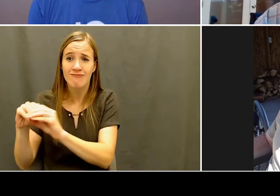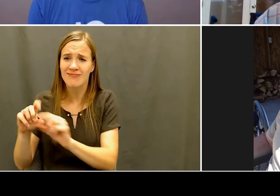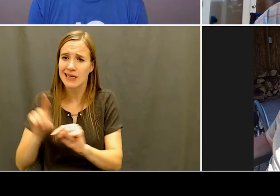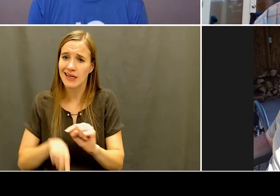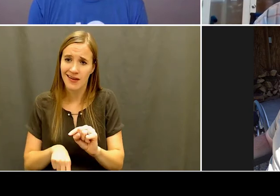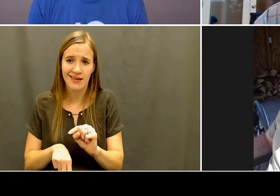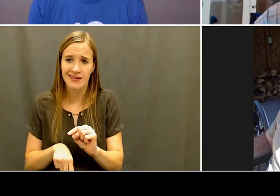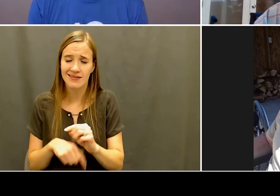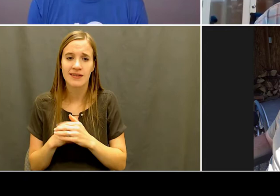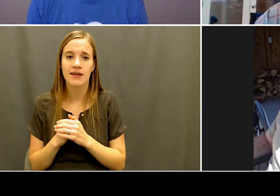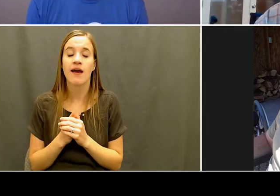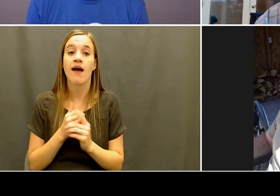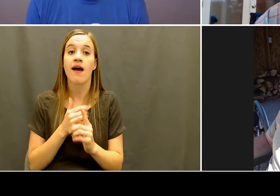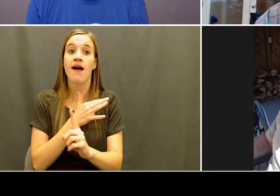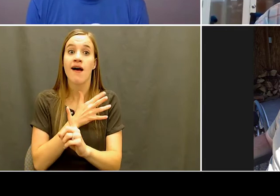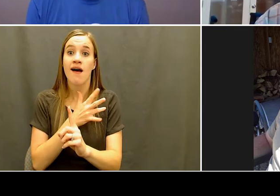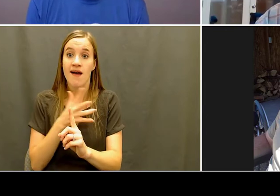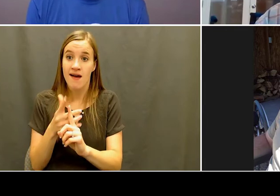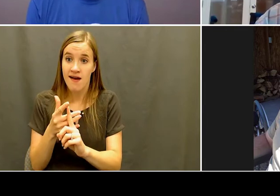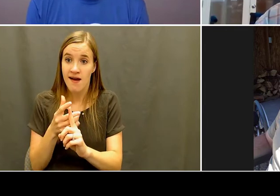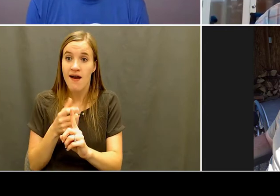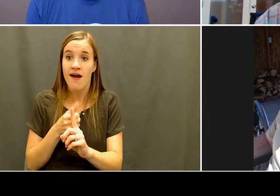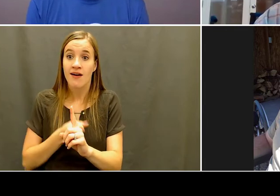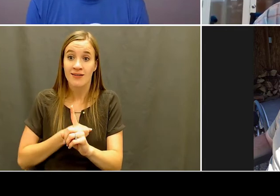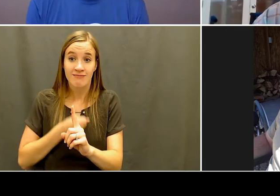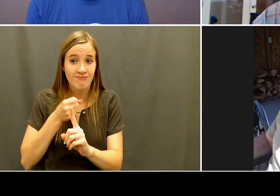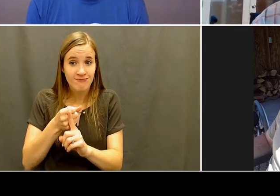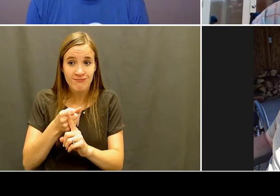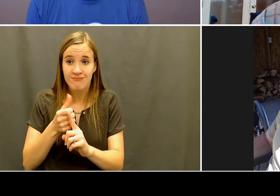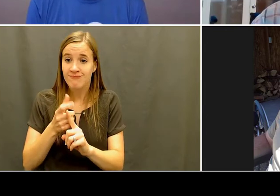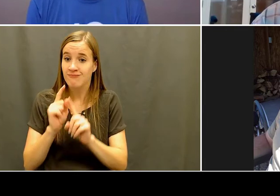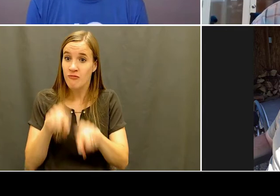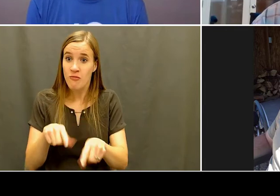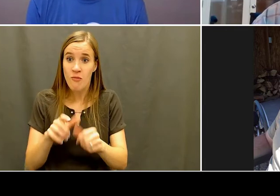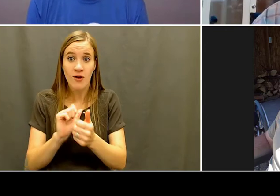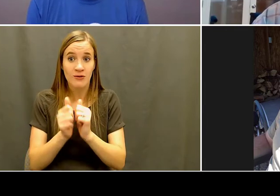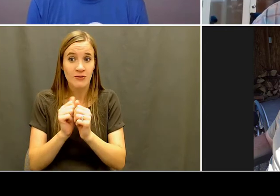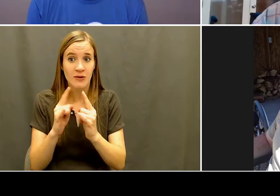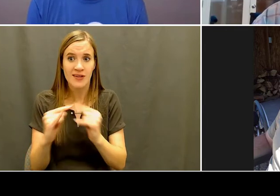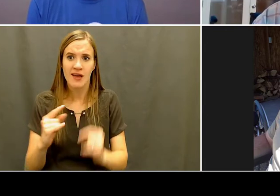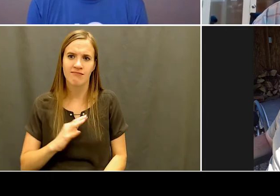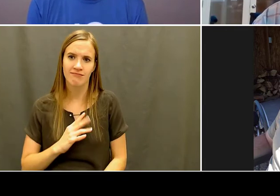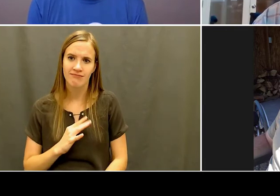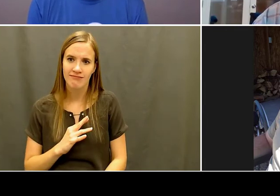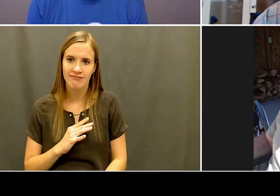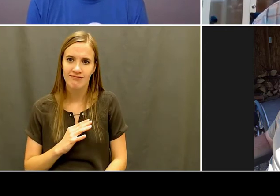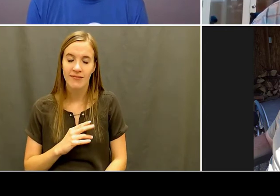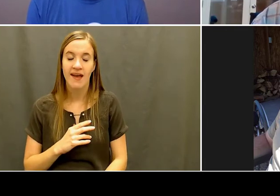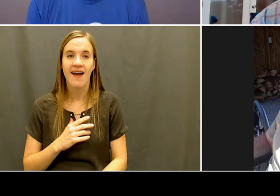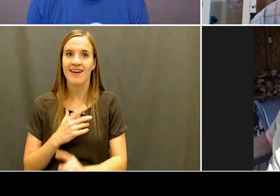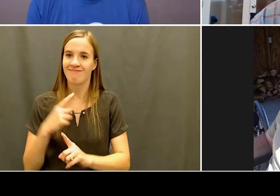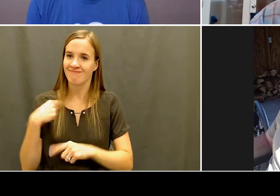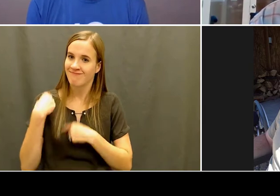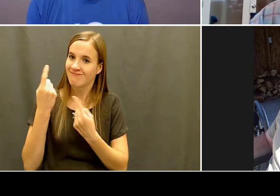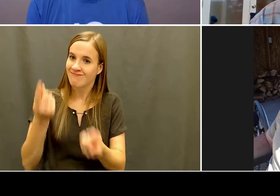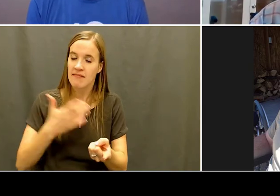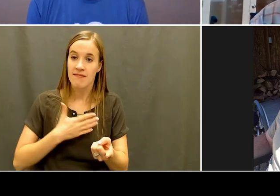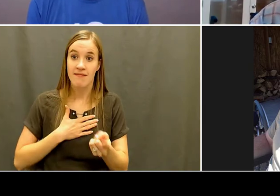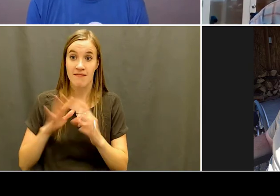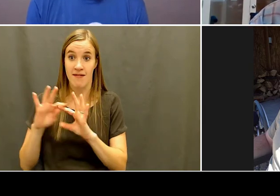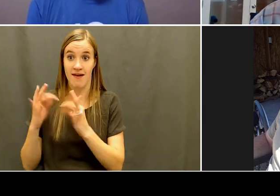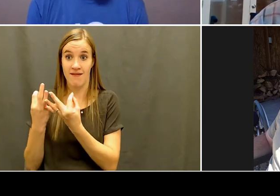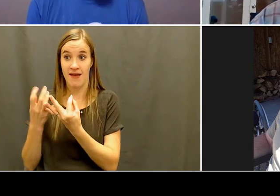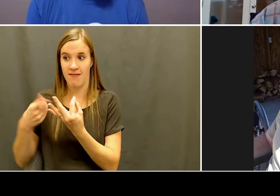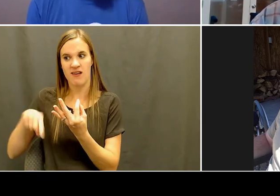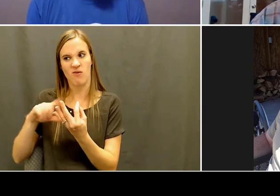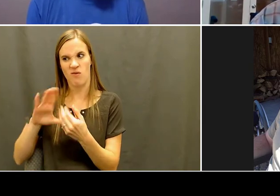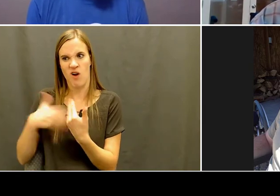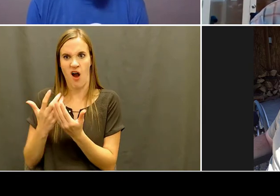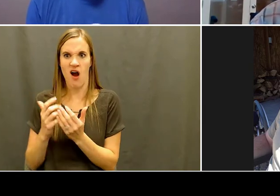when we play in sports, we take it serious.